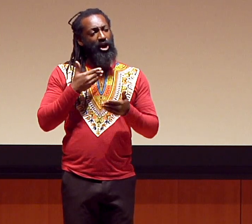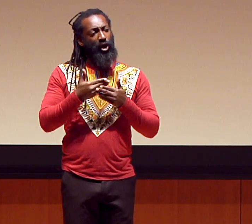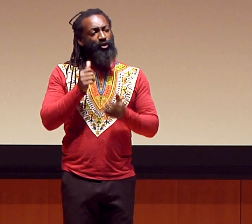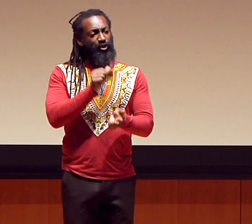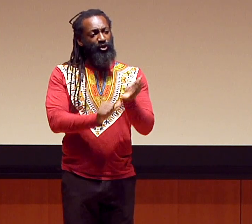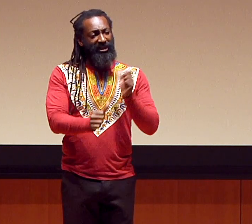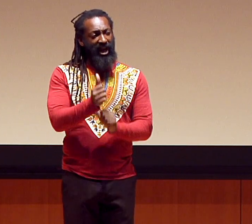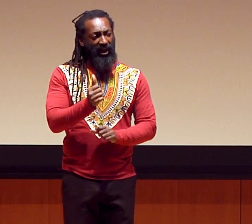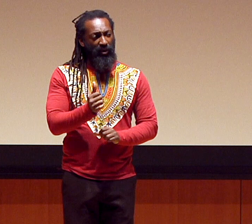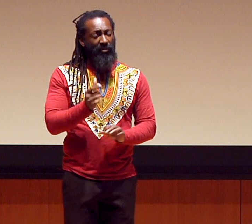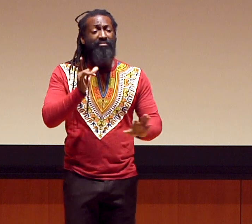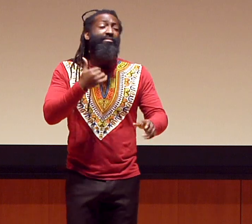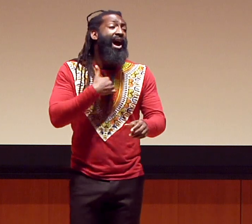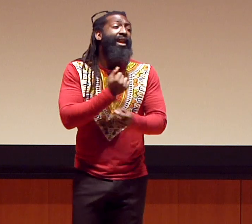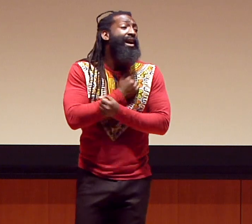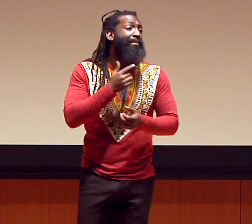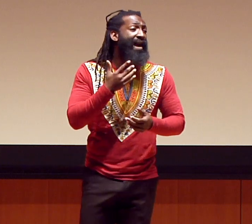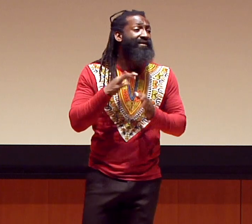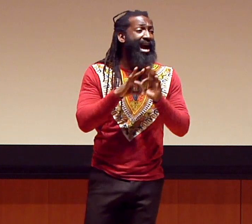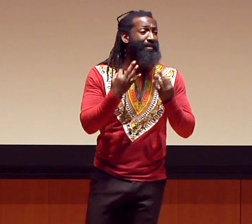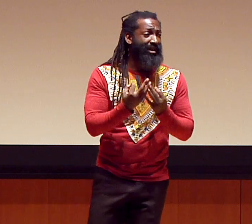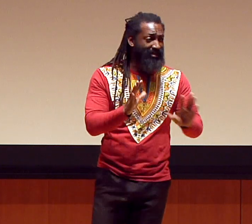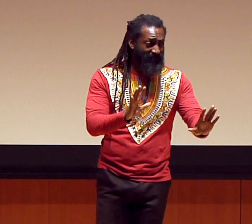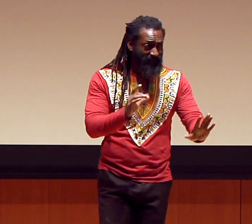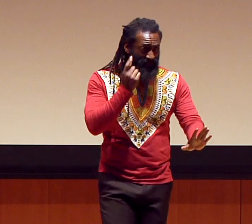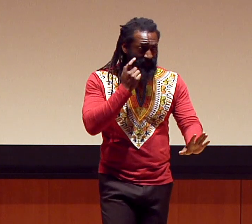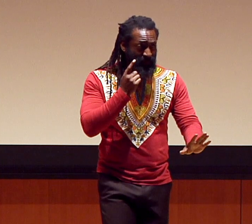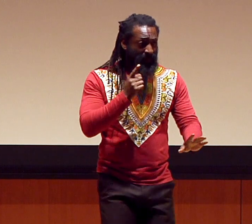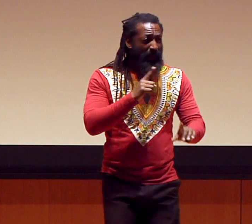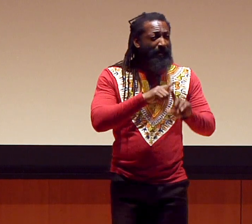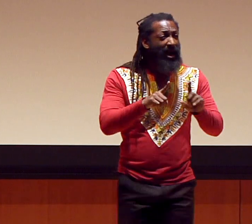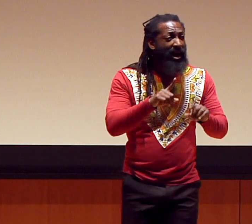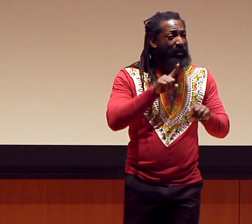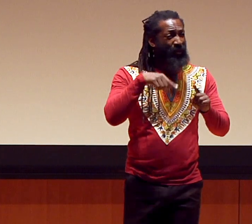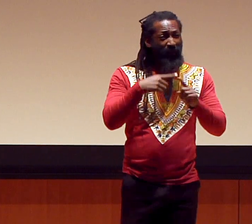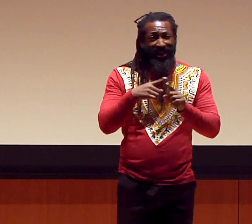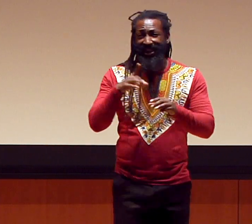Now I came very, very close to suicide. I love my family, know that.